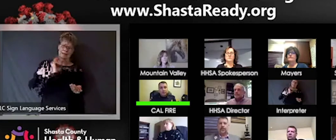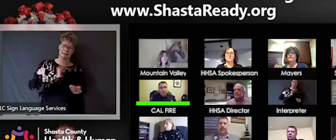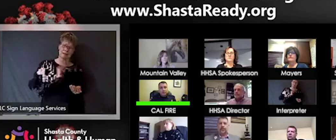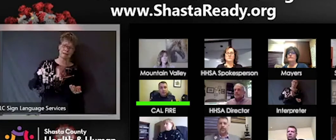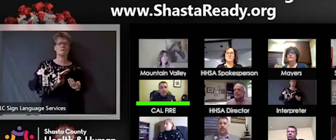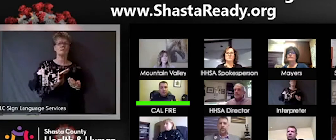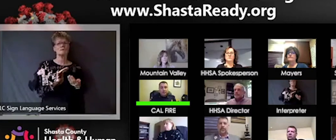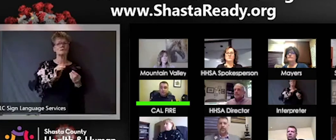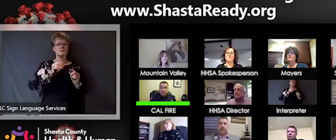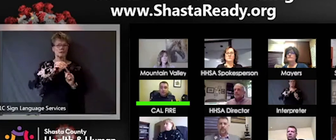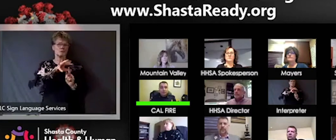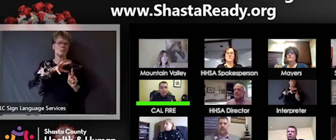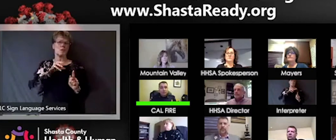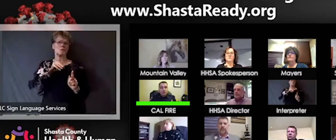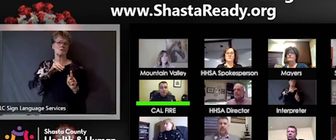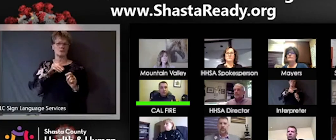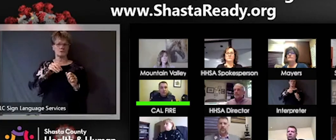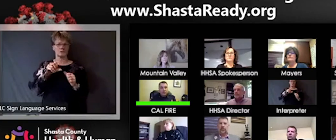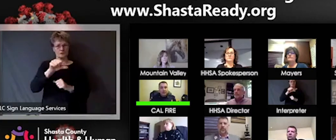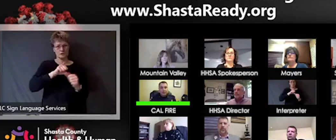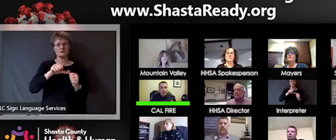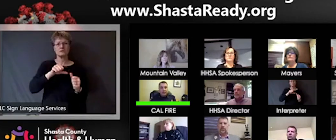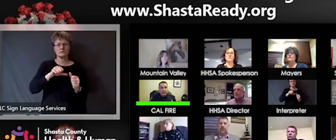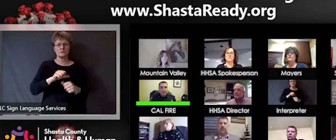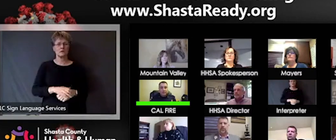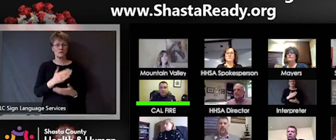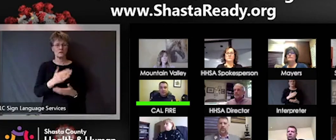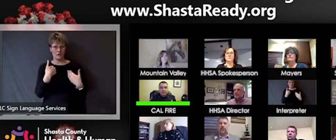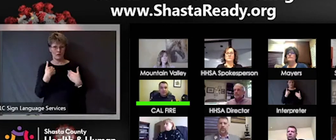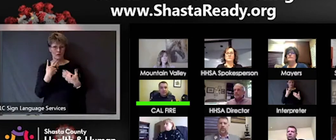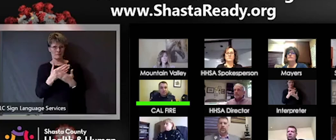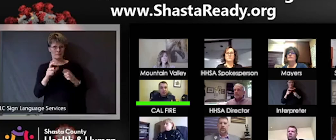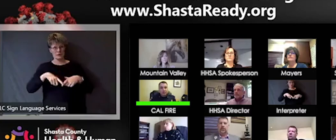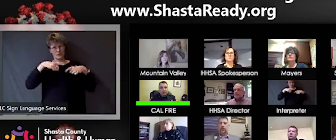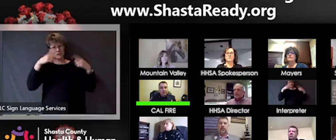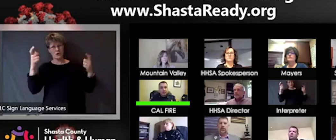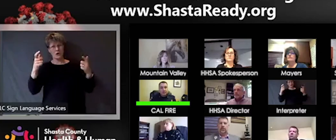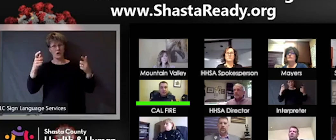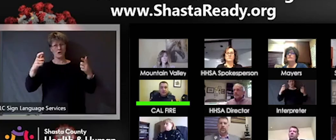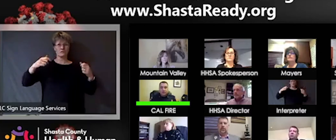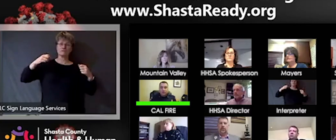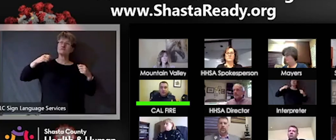other. There is some large-scale planning for that, some contingency planning, we